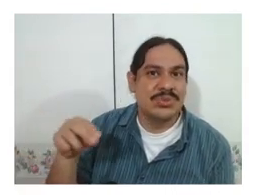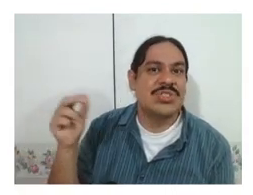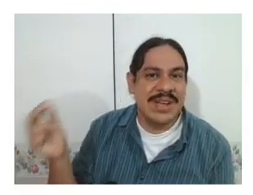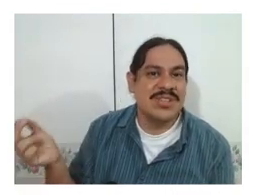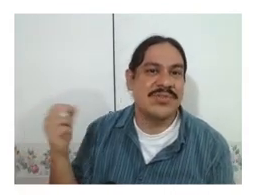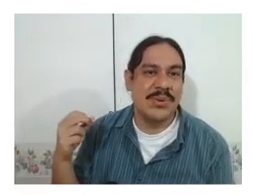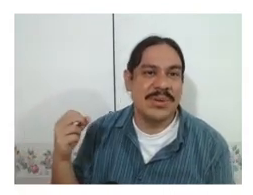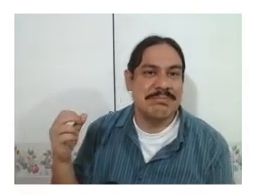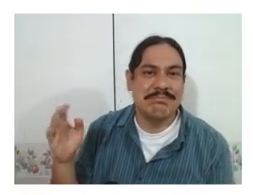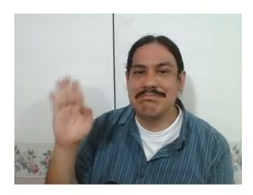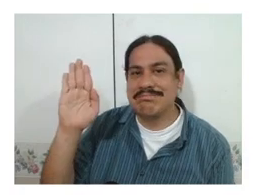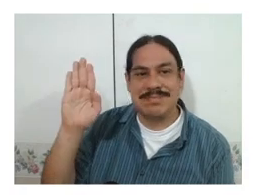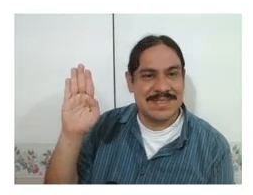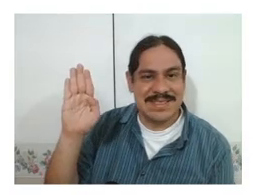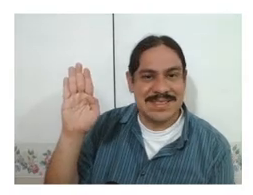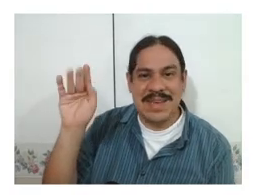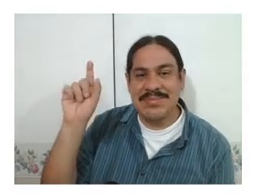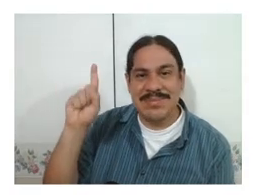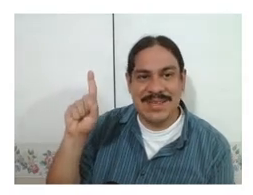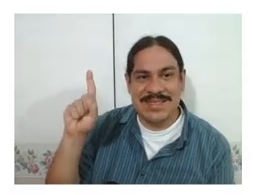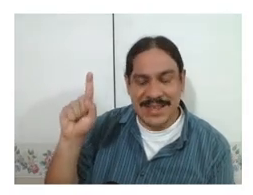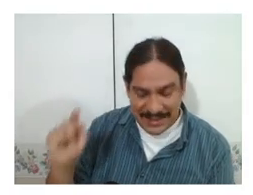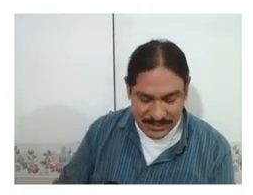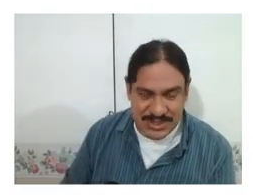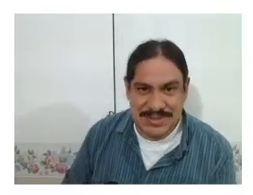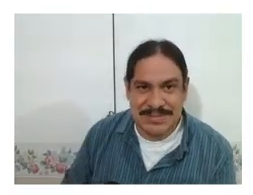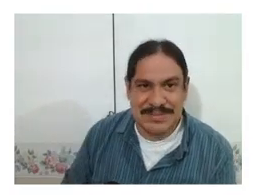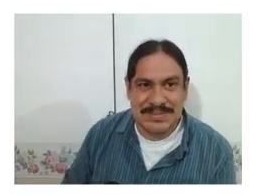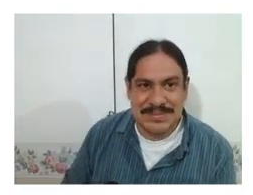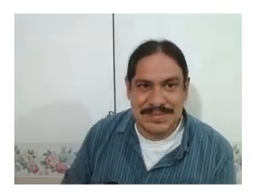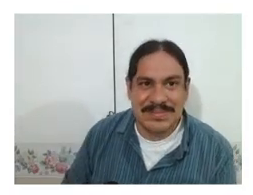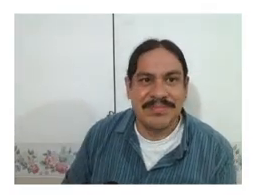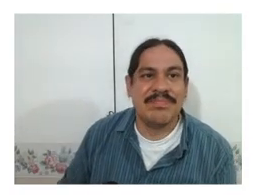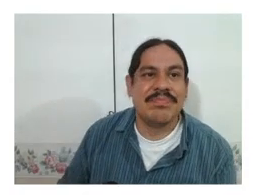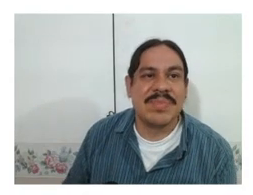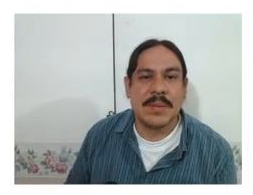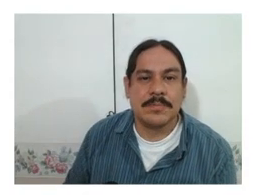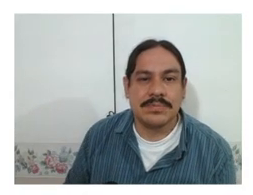change the phoneme the same in a sign language